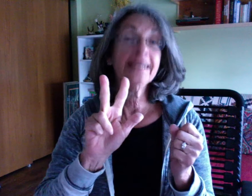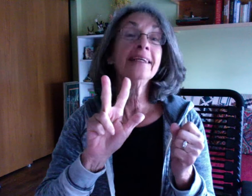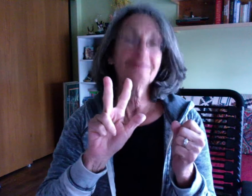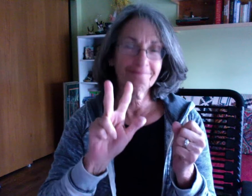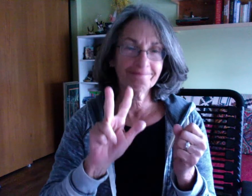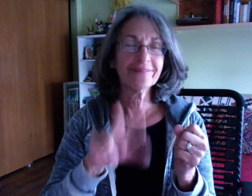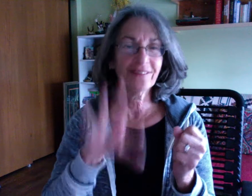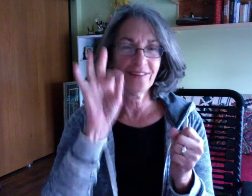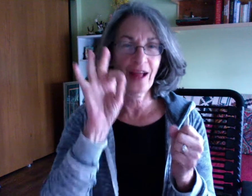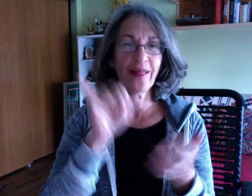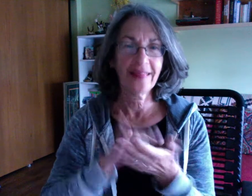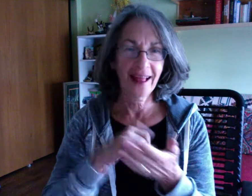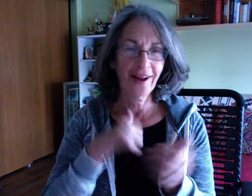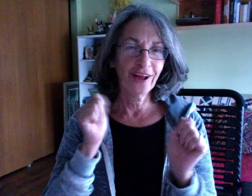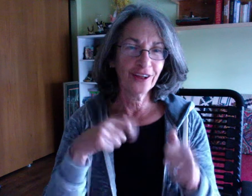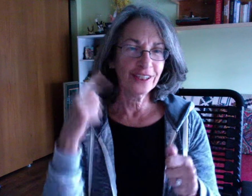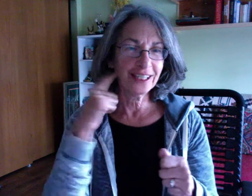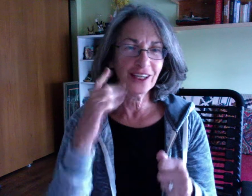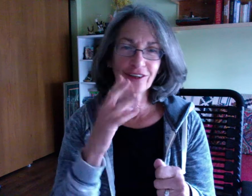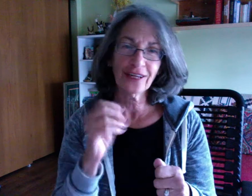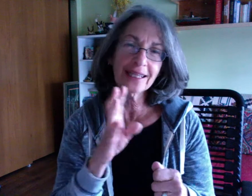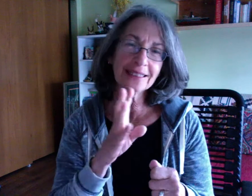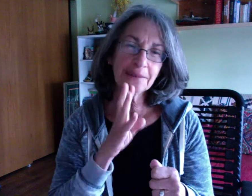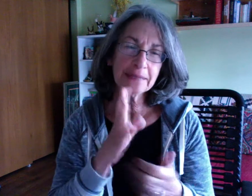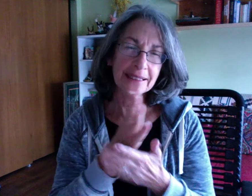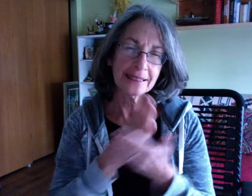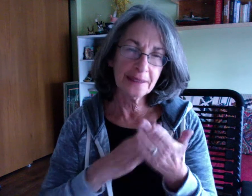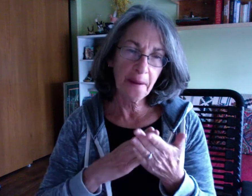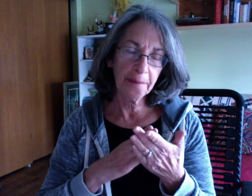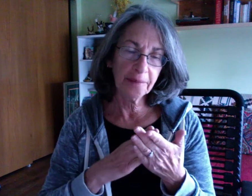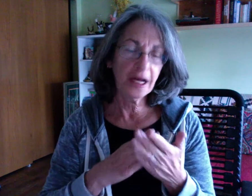When I was 3 years old they found out I could hear and speak some